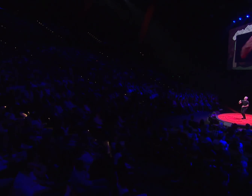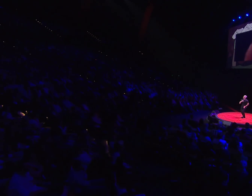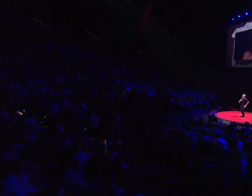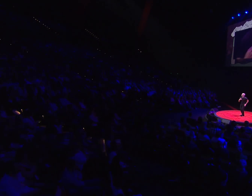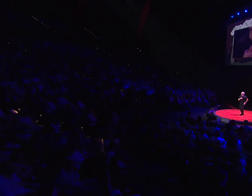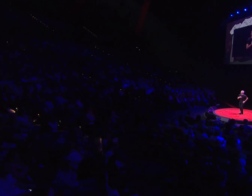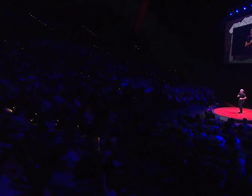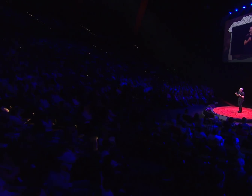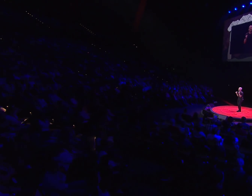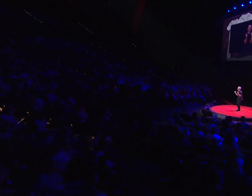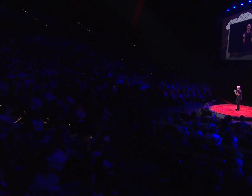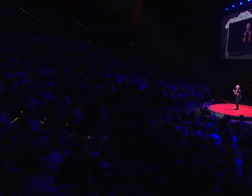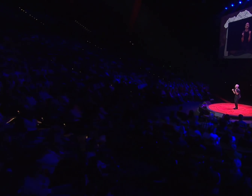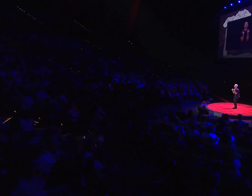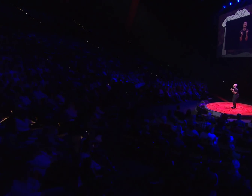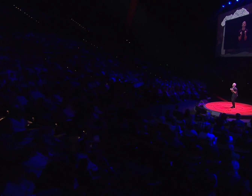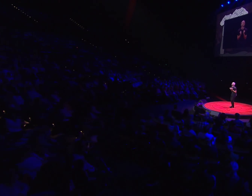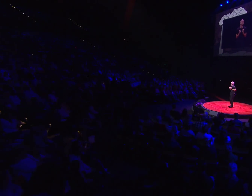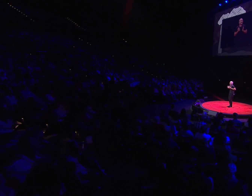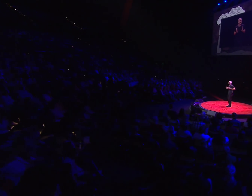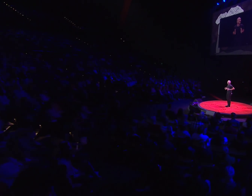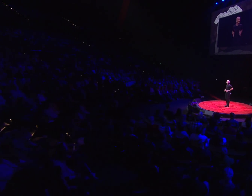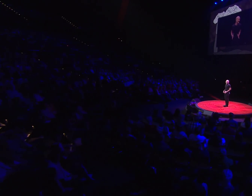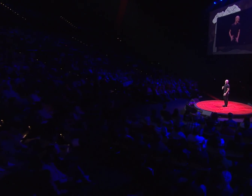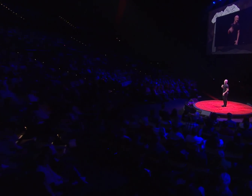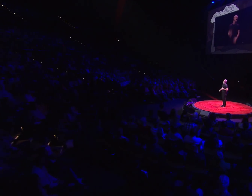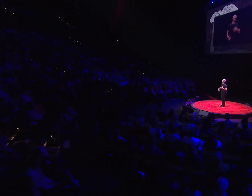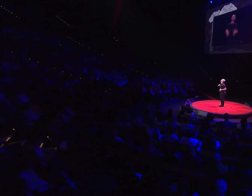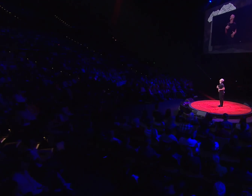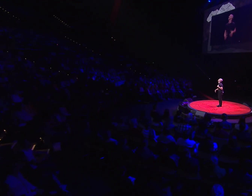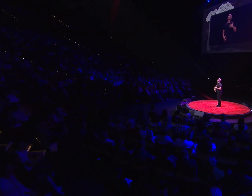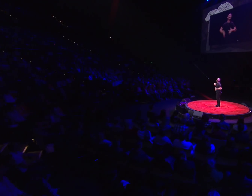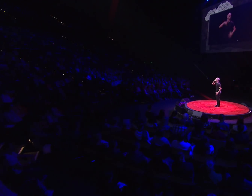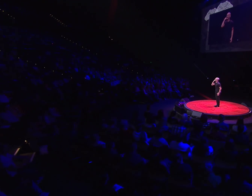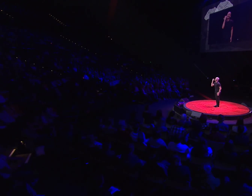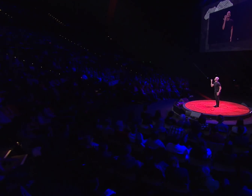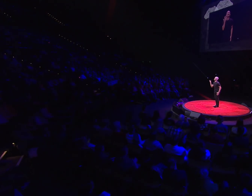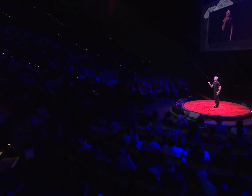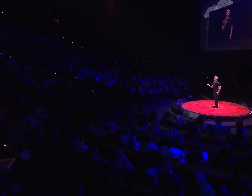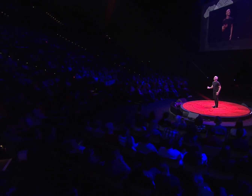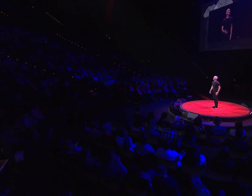Sends shivers down my spine, body's aching all the time